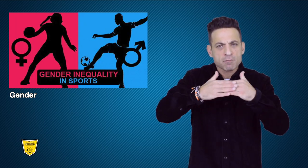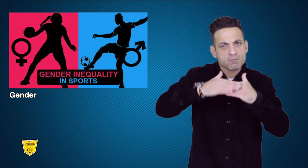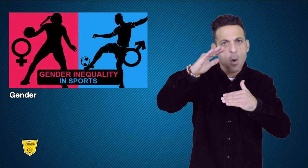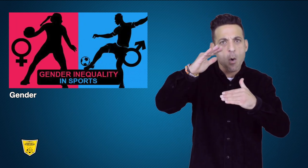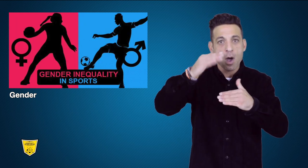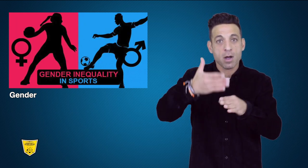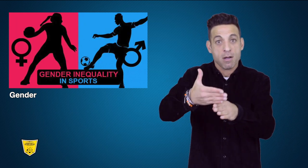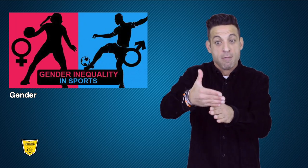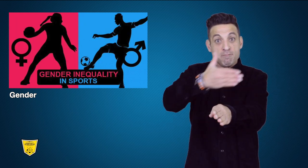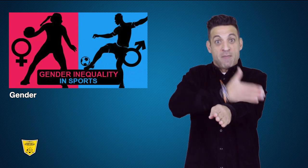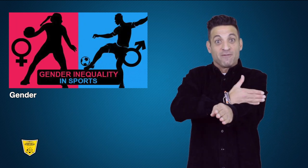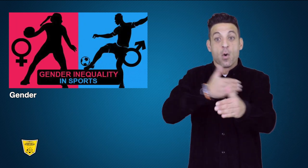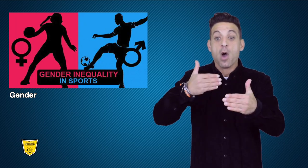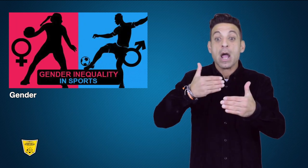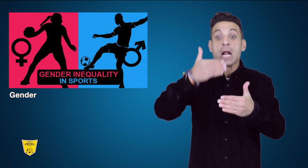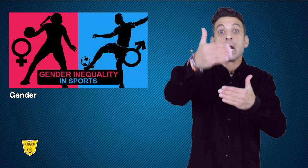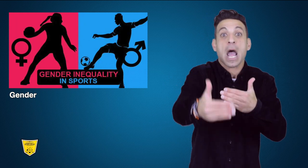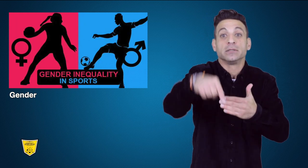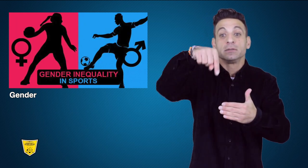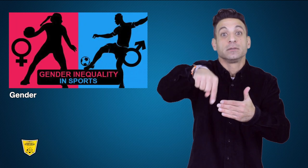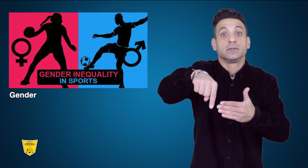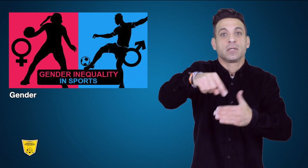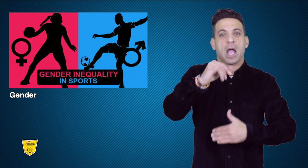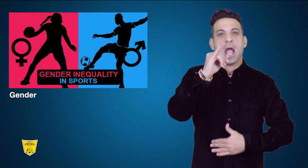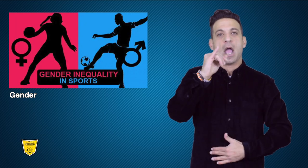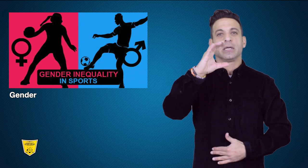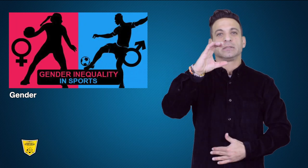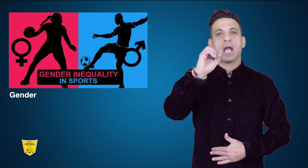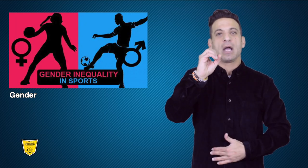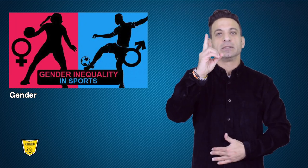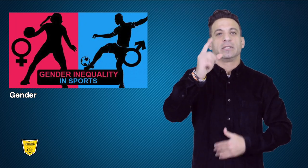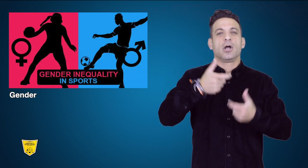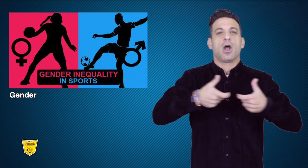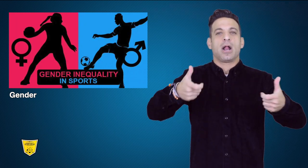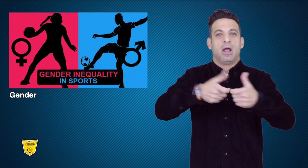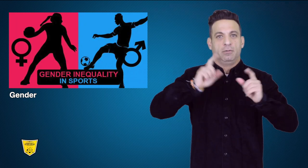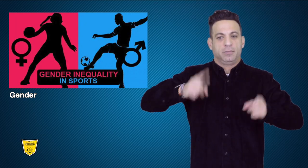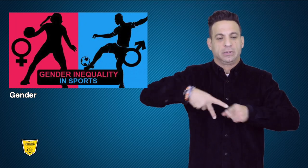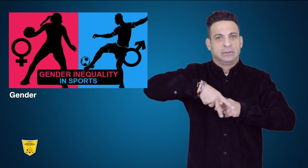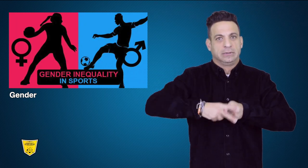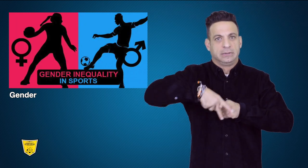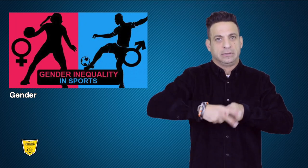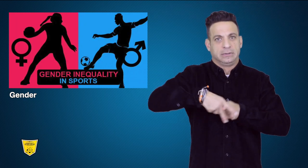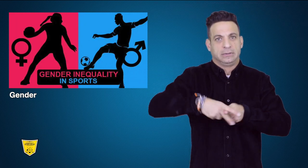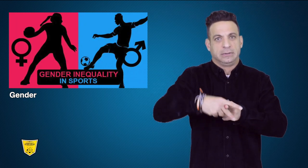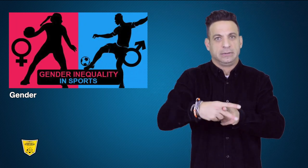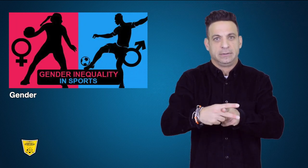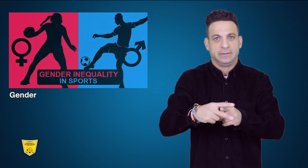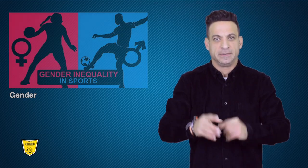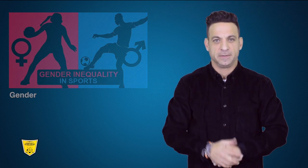before elections at the next ICSD Congress.